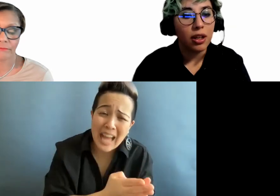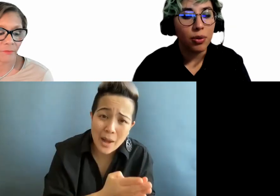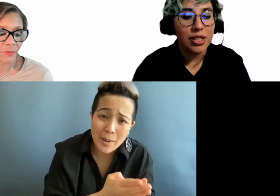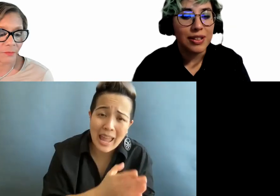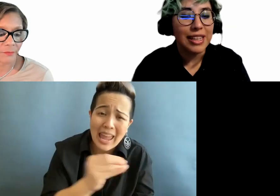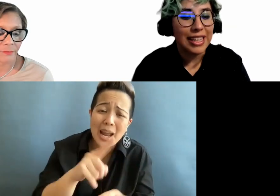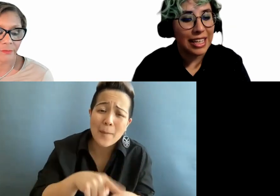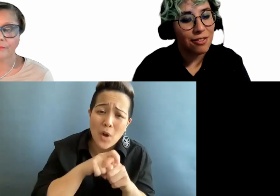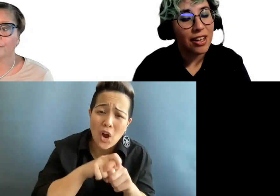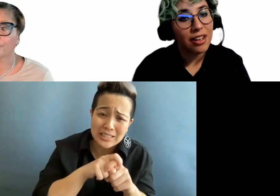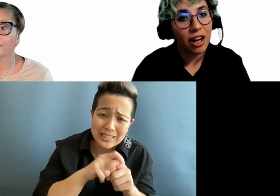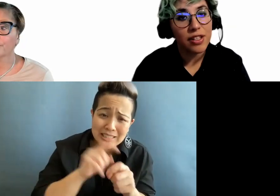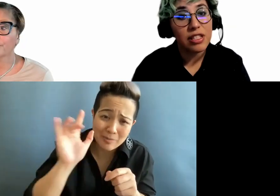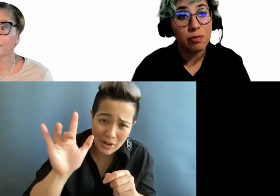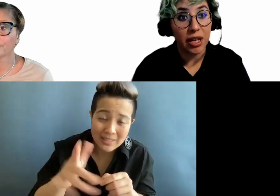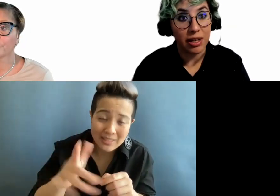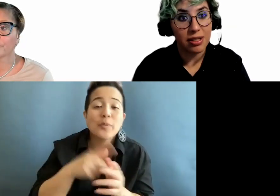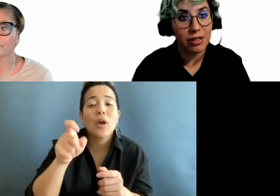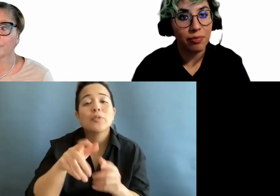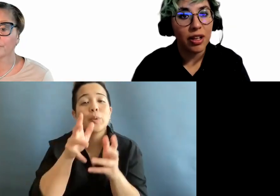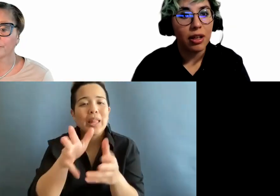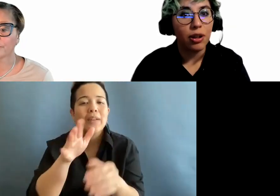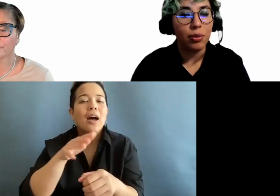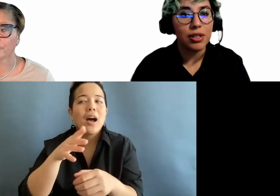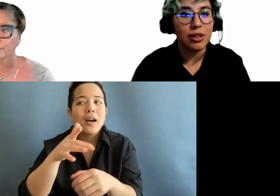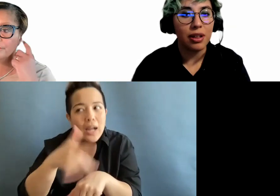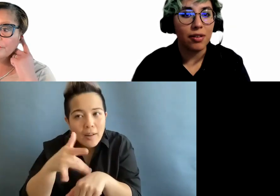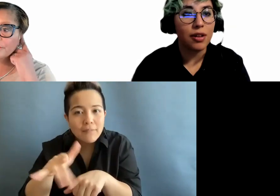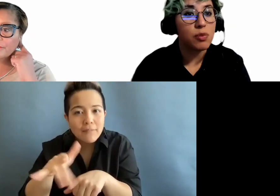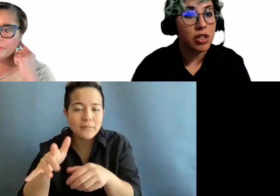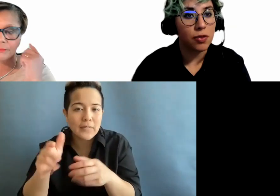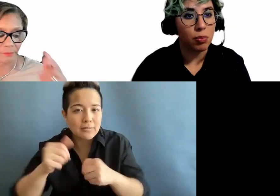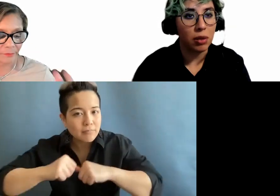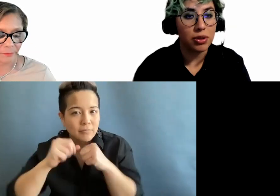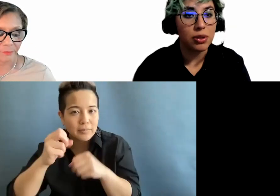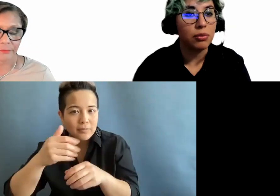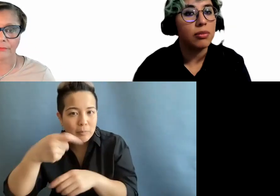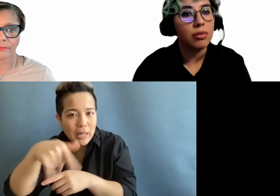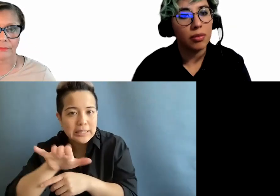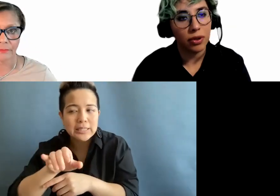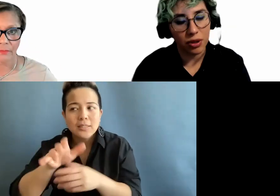You want to leave enough space. You want to leave enough space for people to read